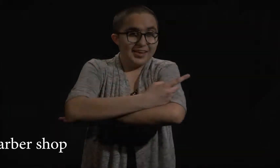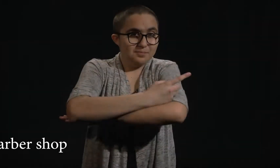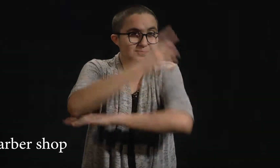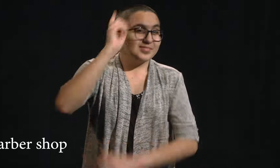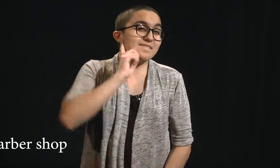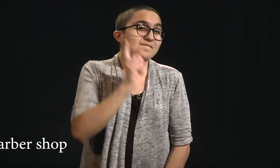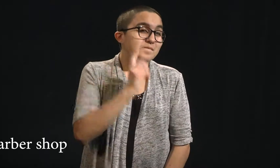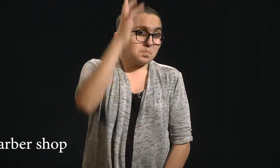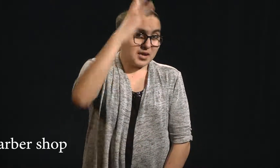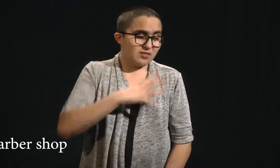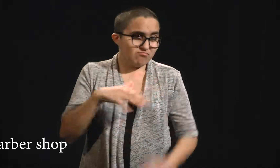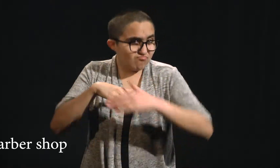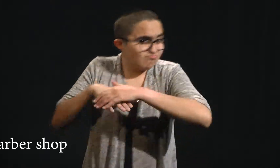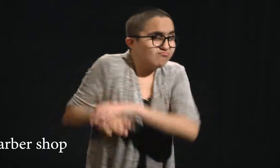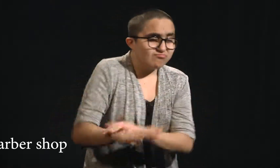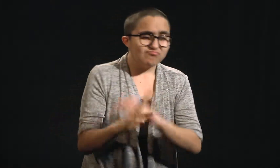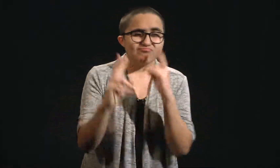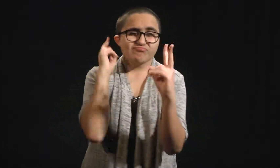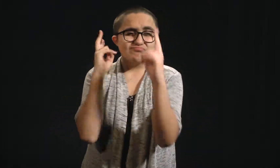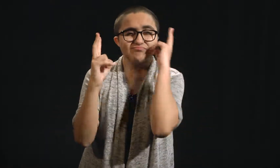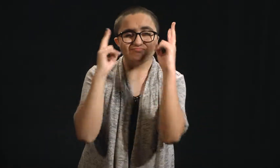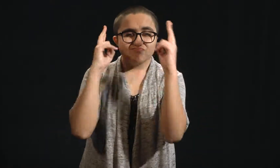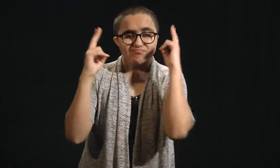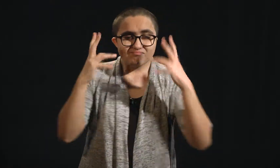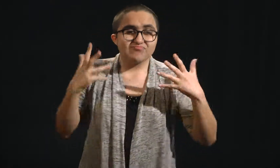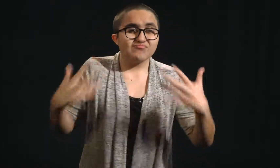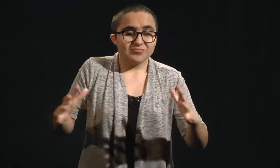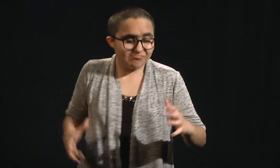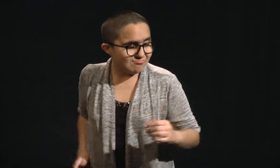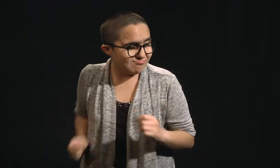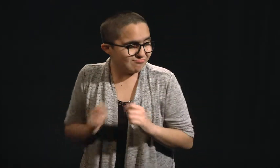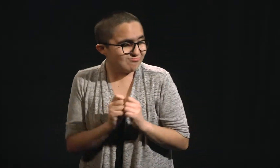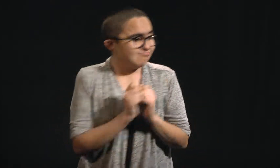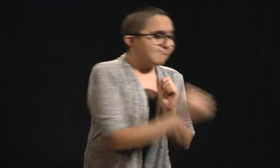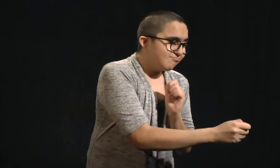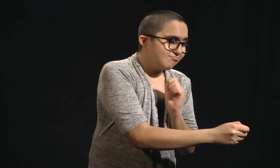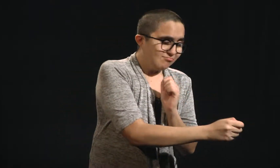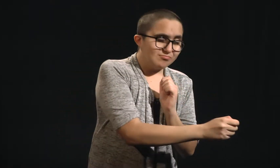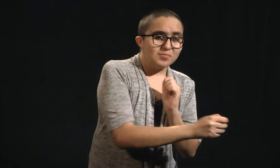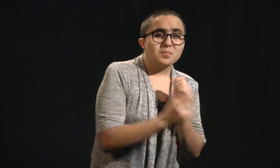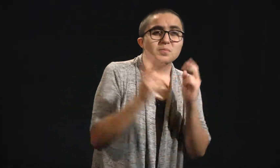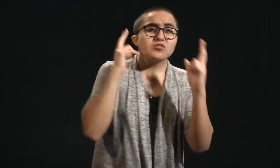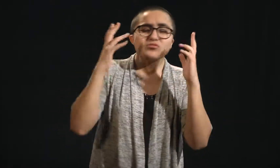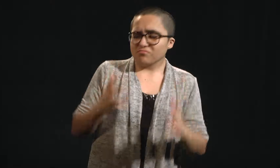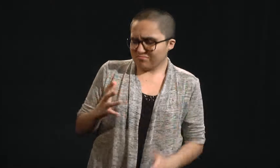One day, a deaf man comes for a haircut, and when he is about to pay,